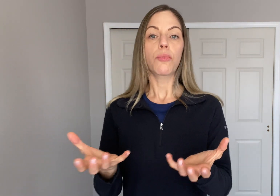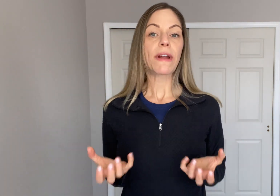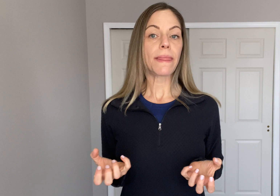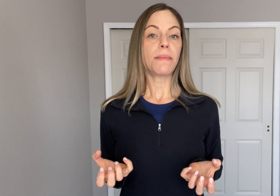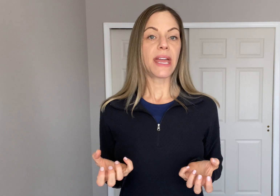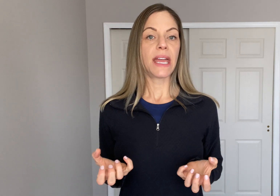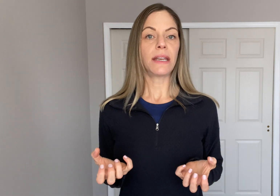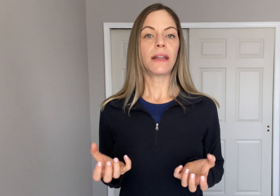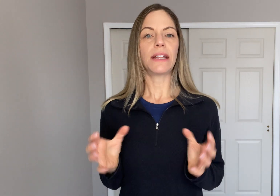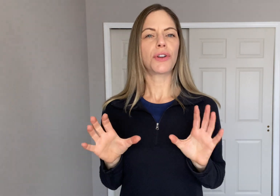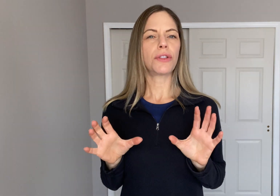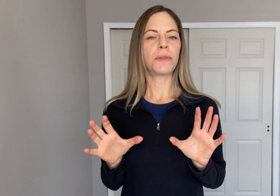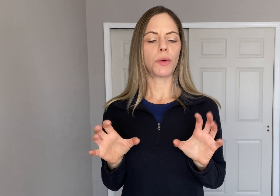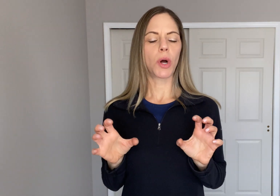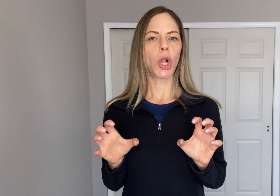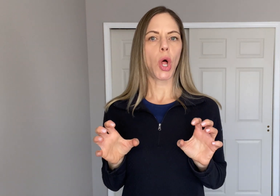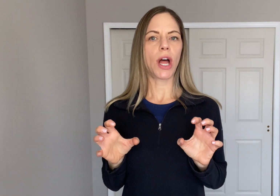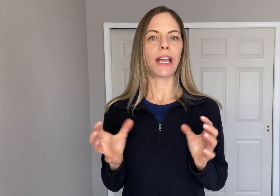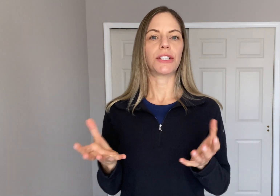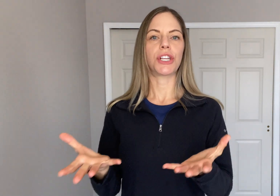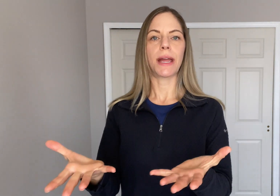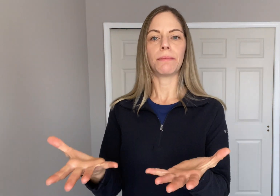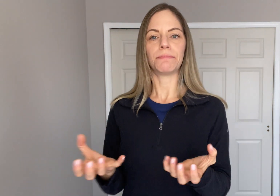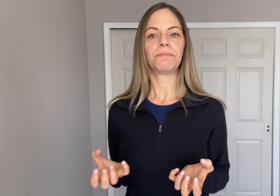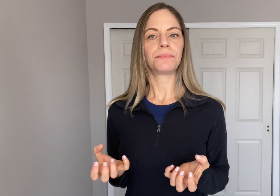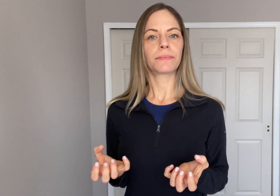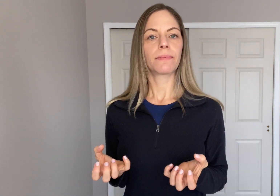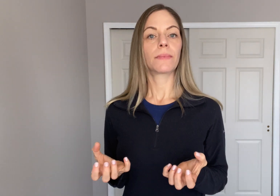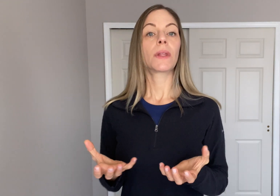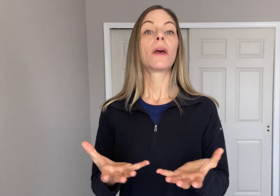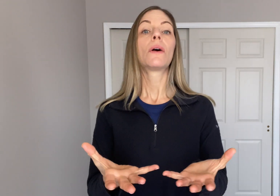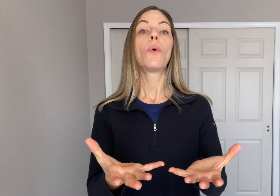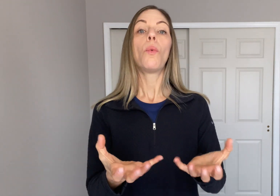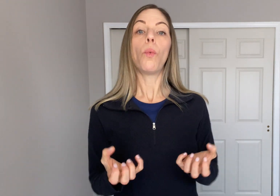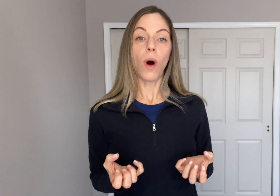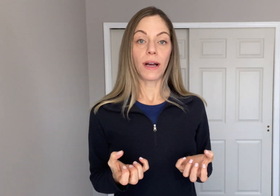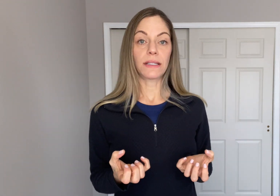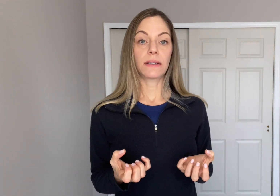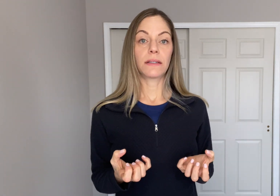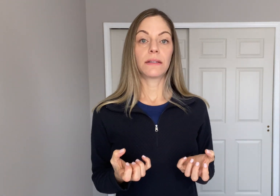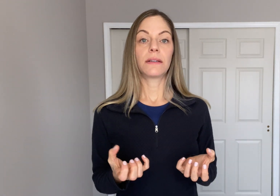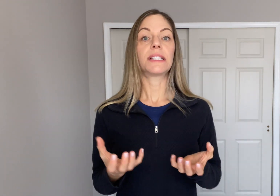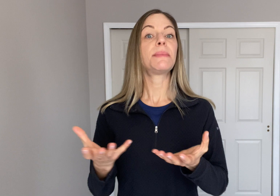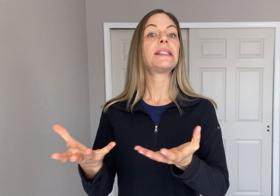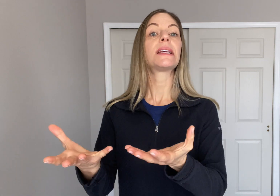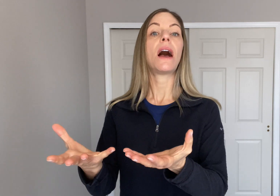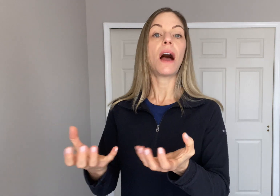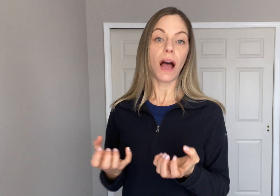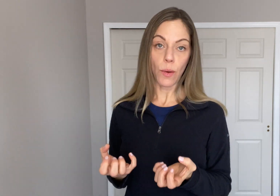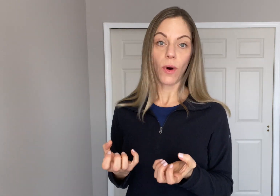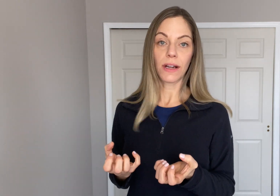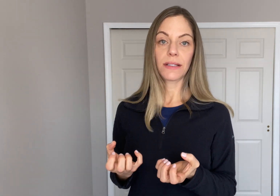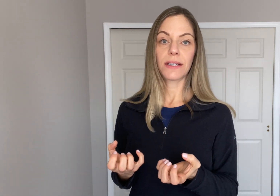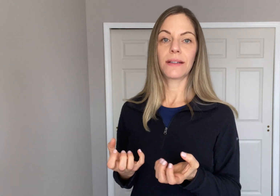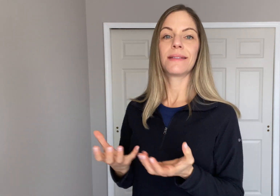bring them in and turn them into a claw handshape. "want" This means "I want..."